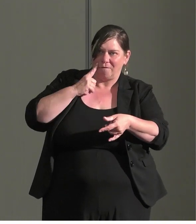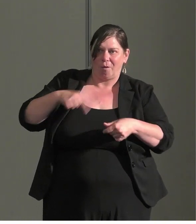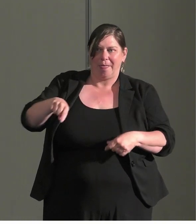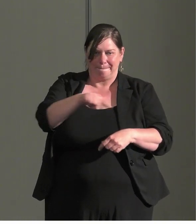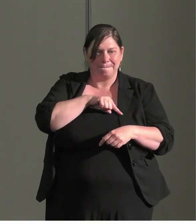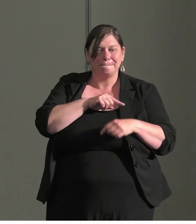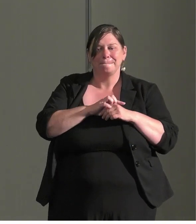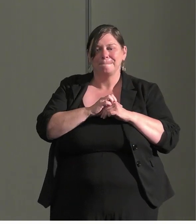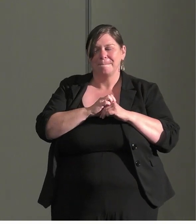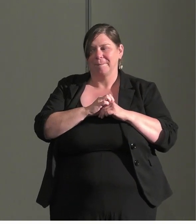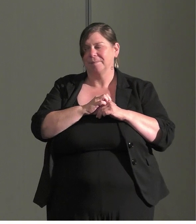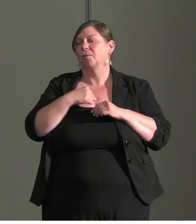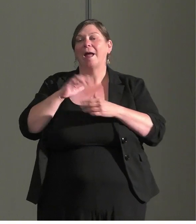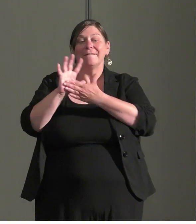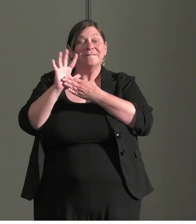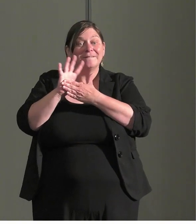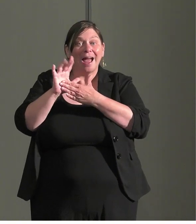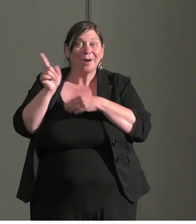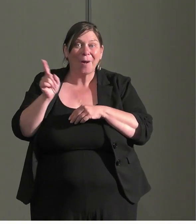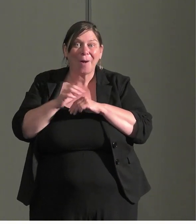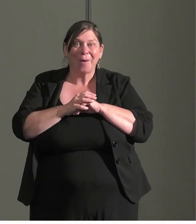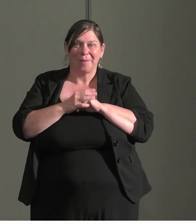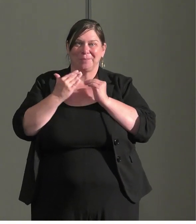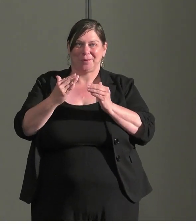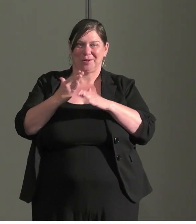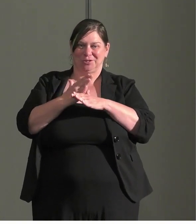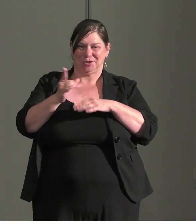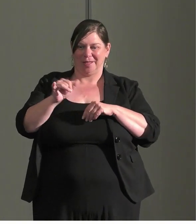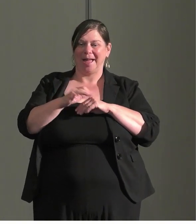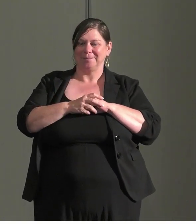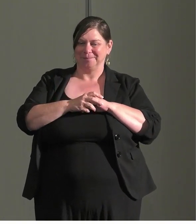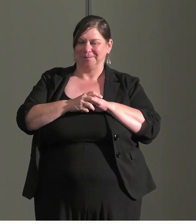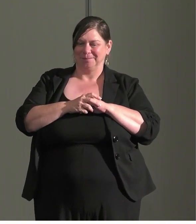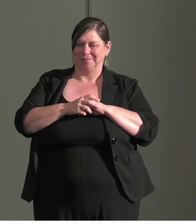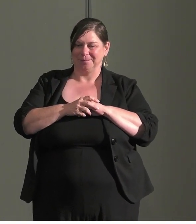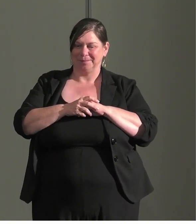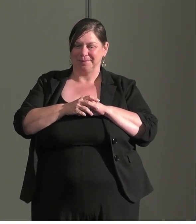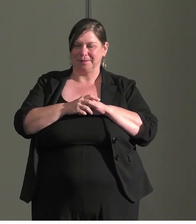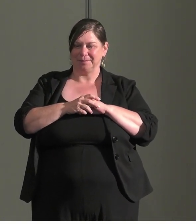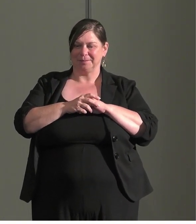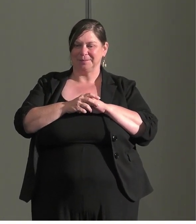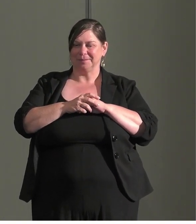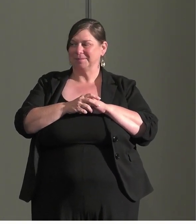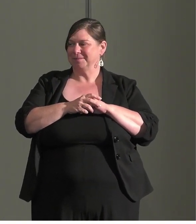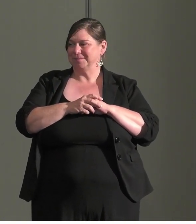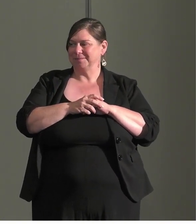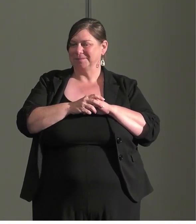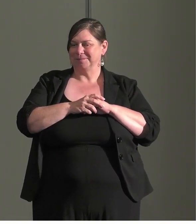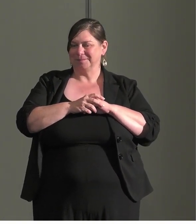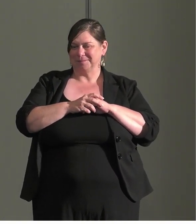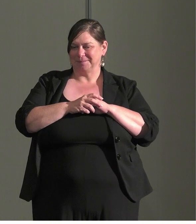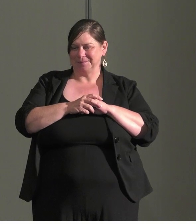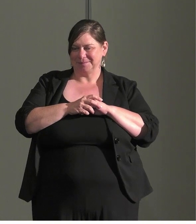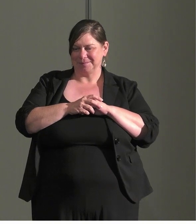have a quick video on it. That we will share. In the next slide. I will go ahead and play it.